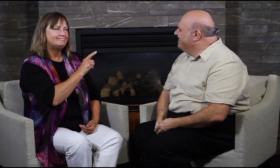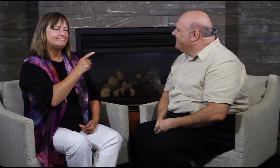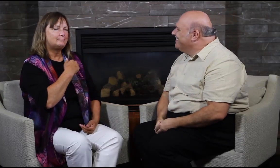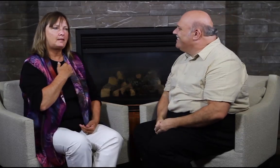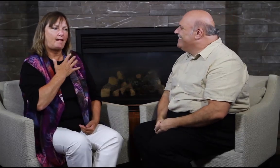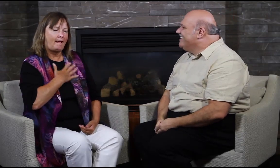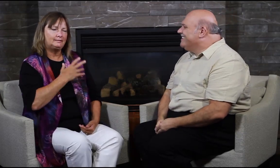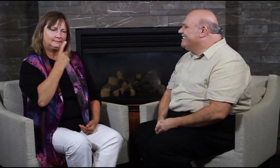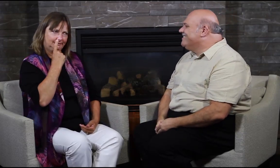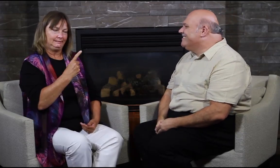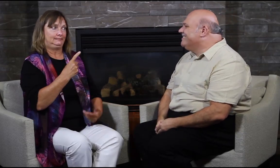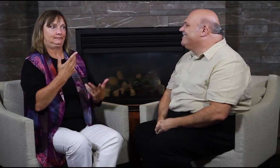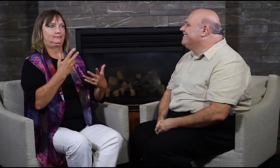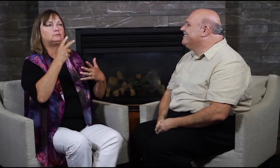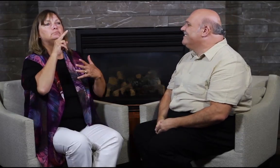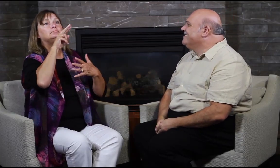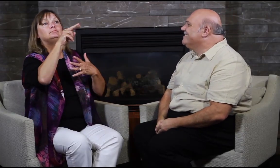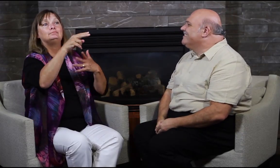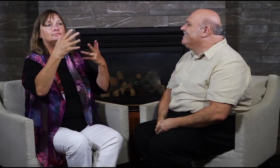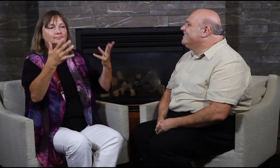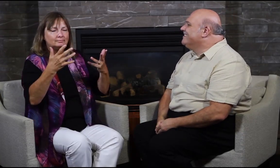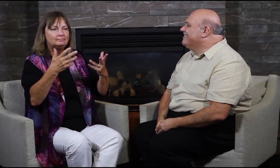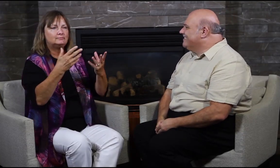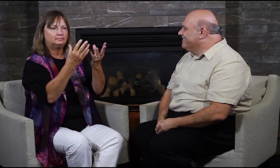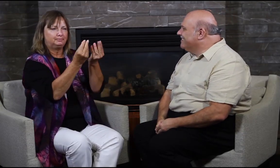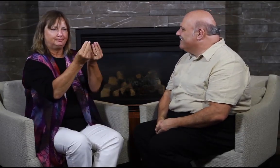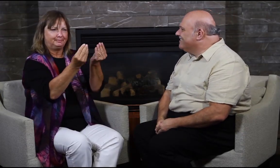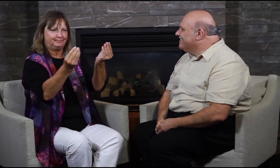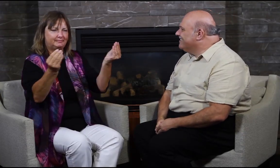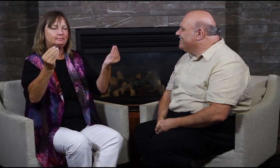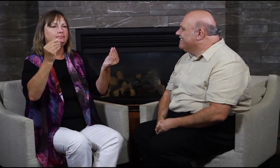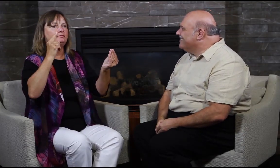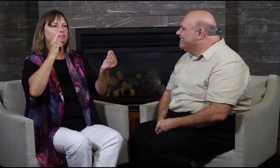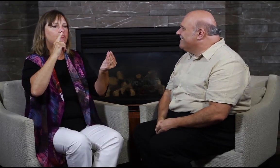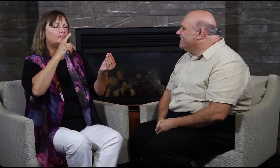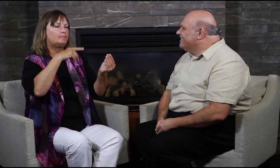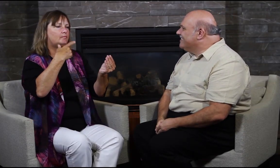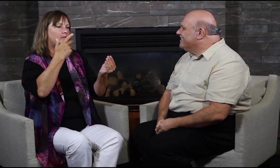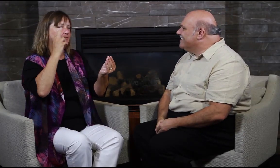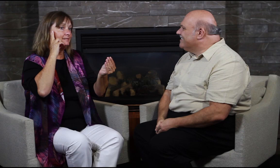Oh yeah – for sure, I want to